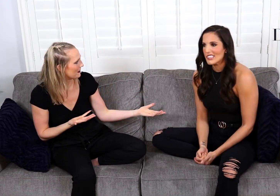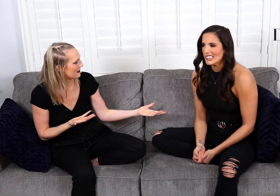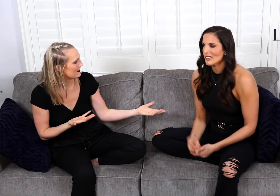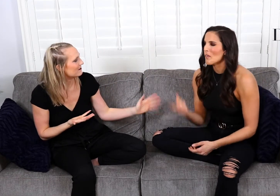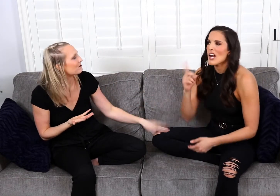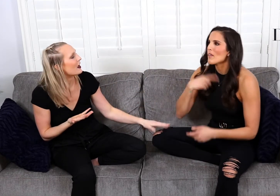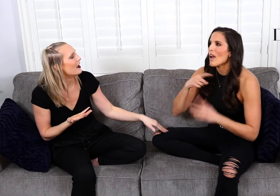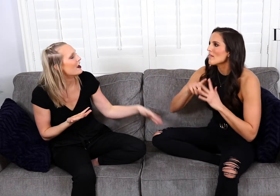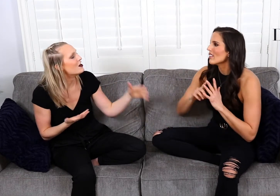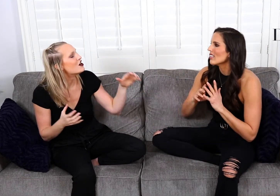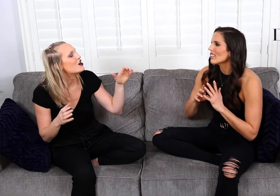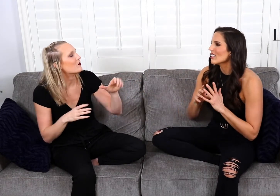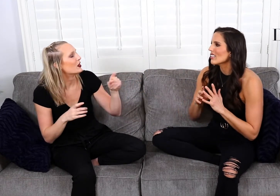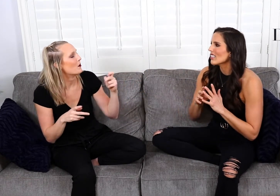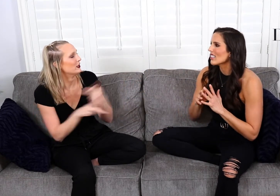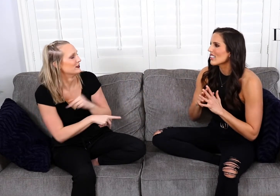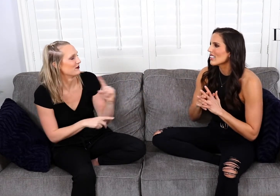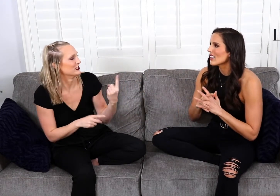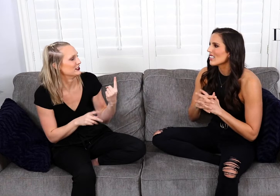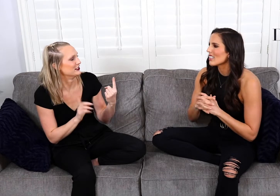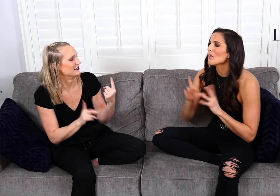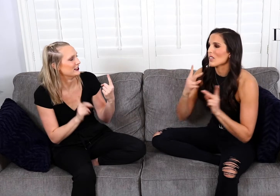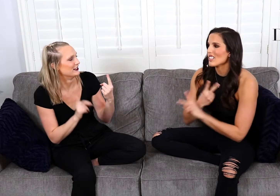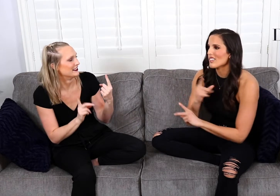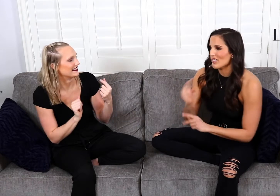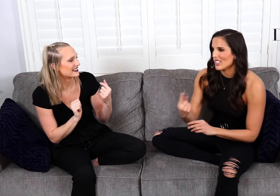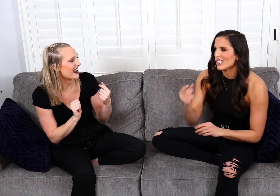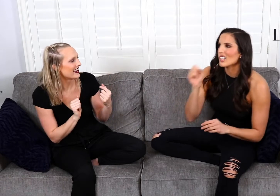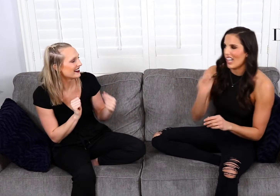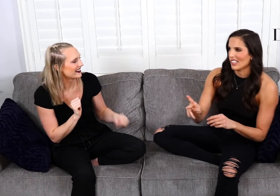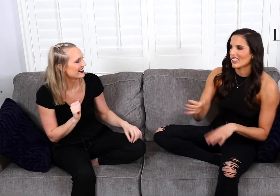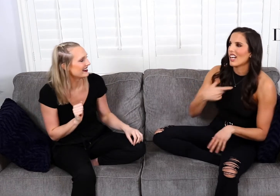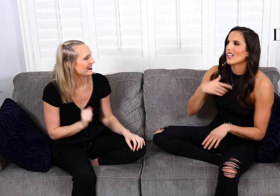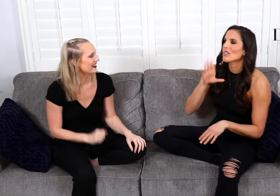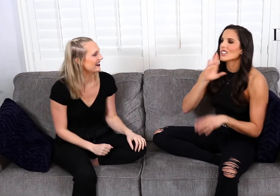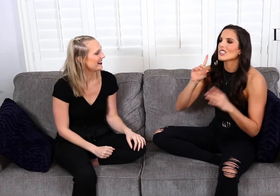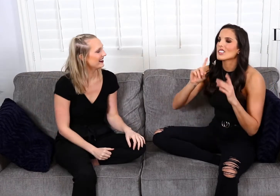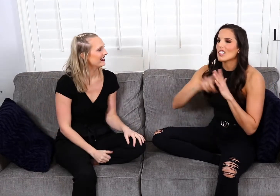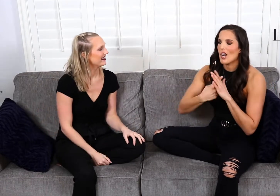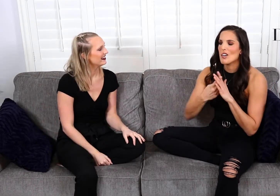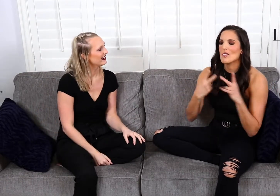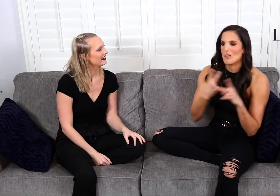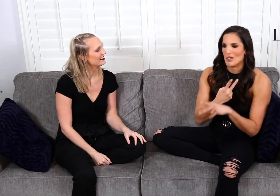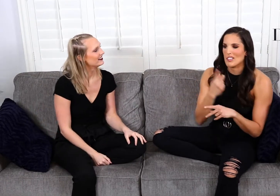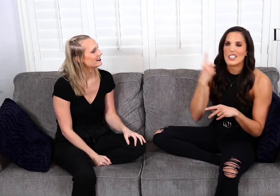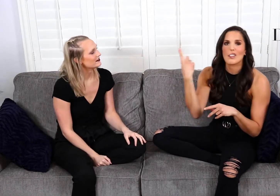Where do I begin? Do the worst first! Oh the worst first? Okay, so I will start with the worst because